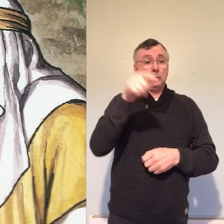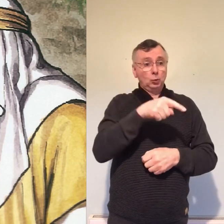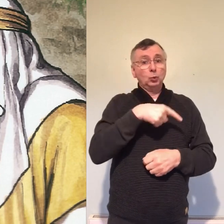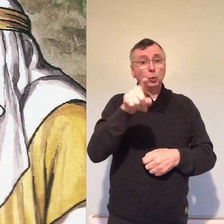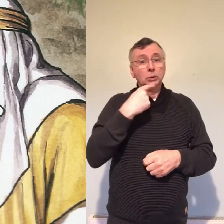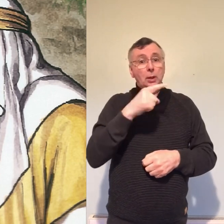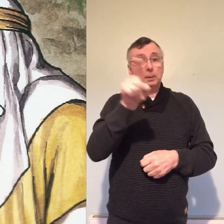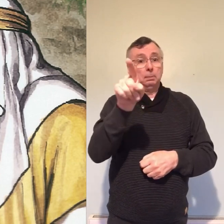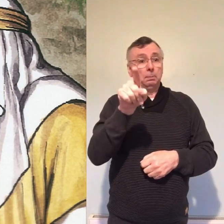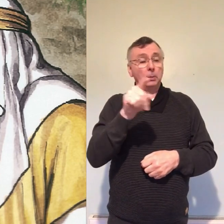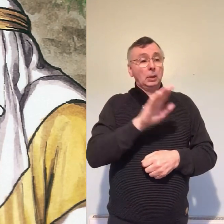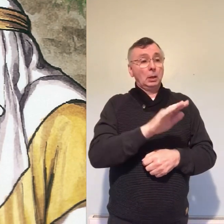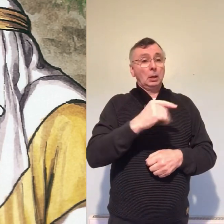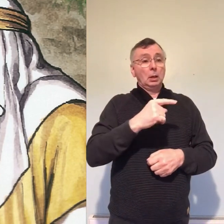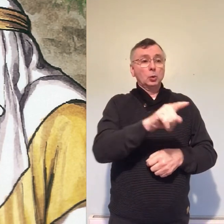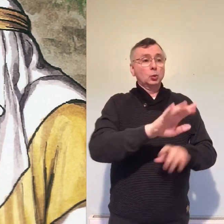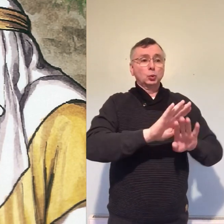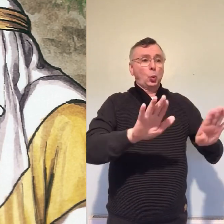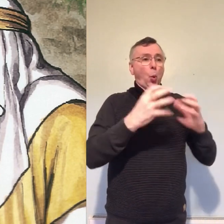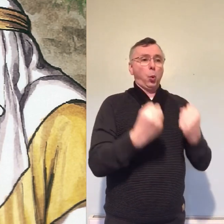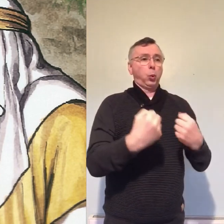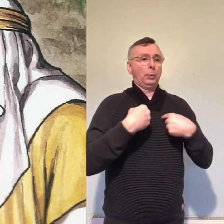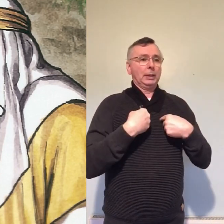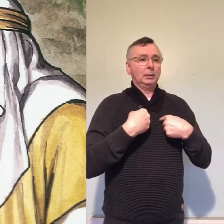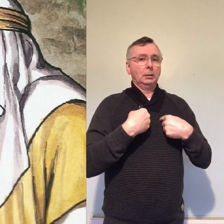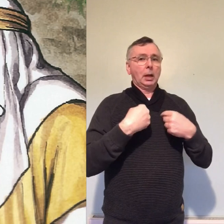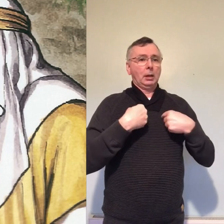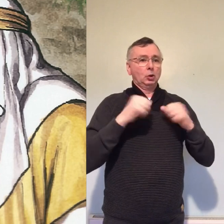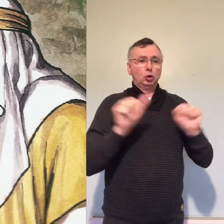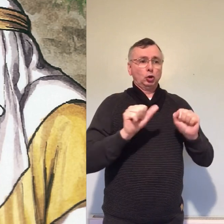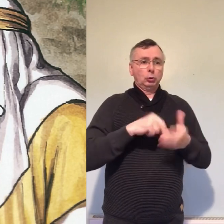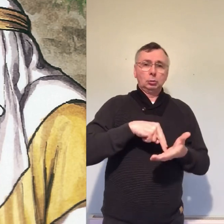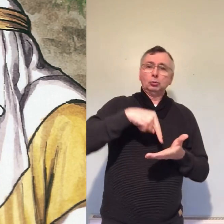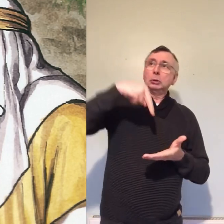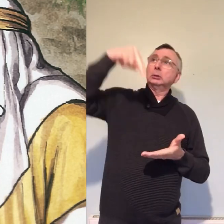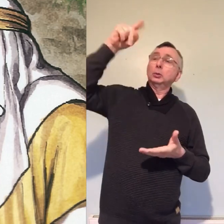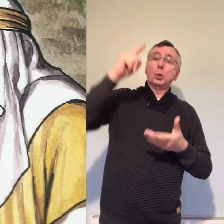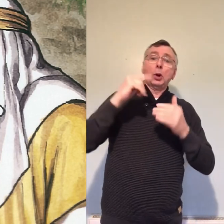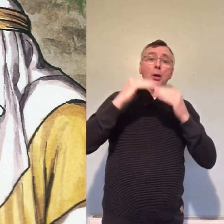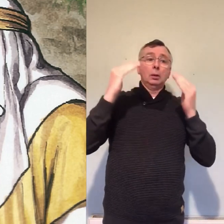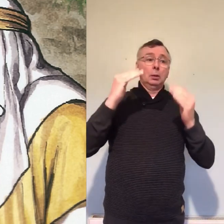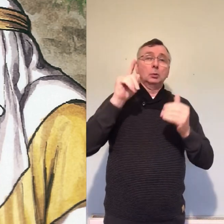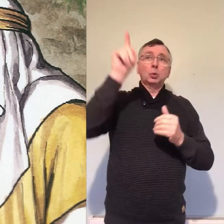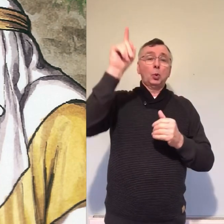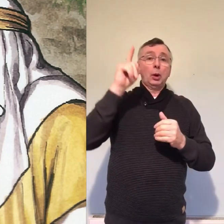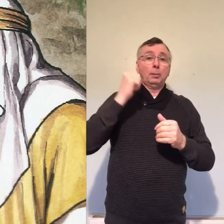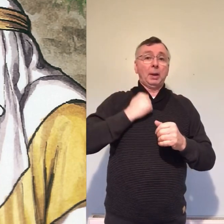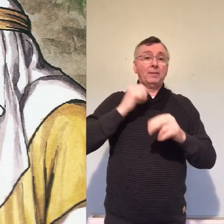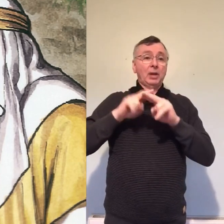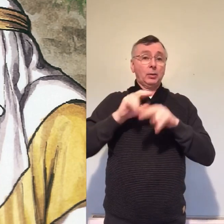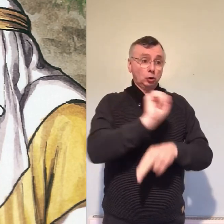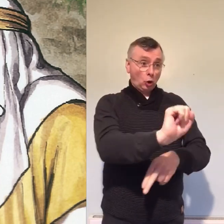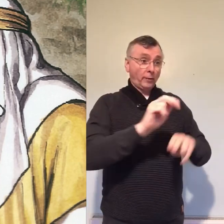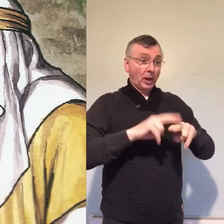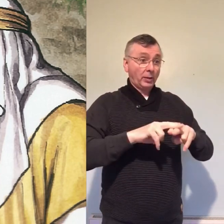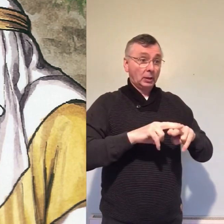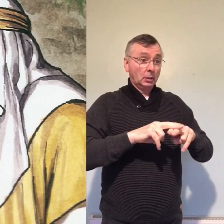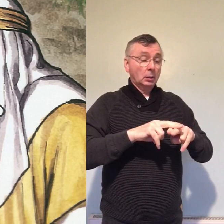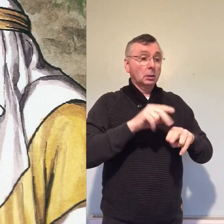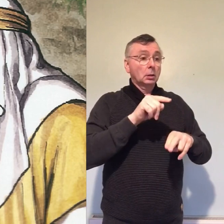I am ascending to my father and your father but don't hold on to me yet because I haven't gone